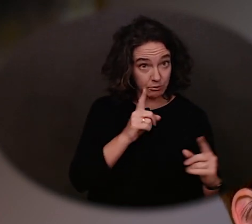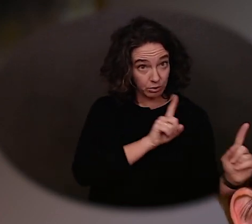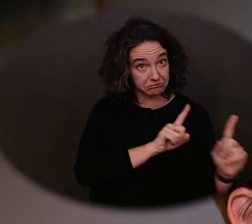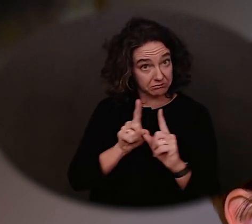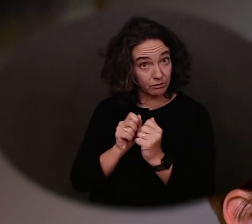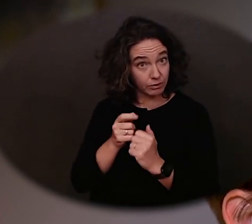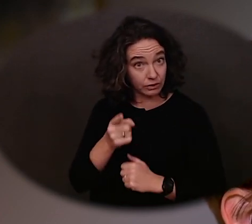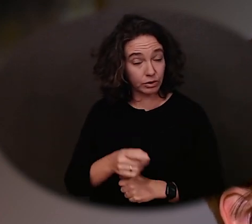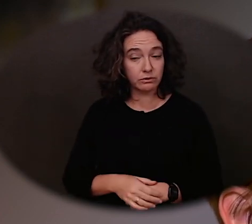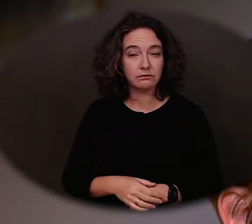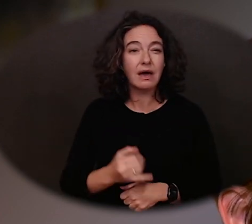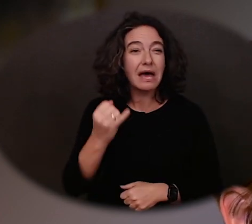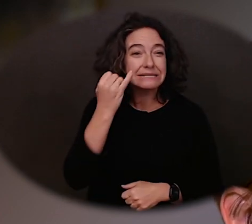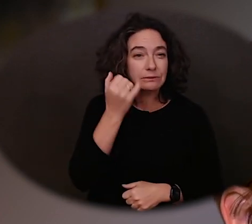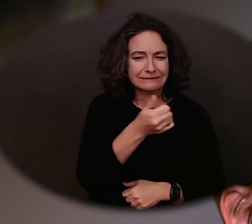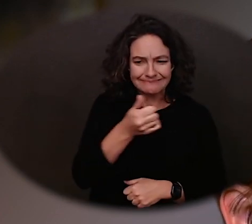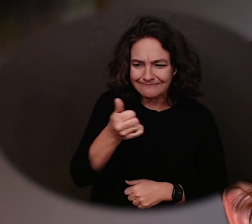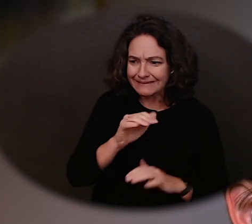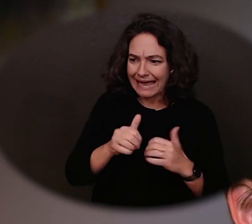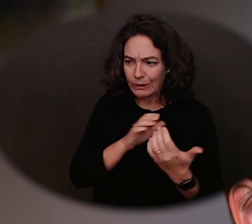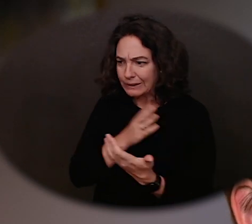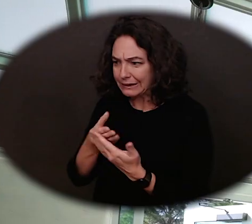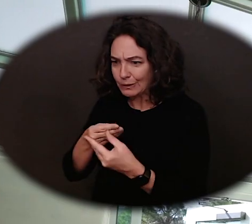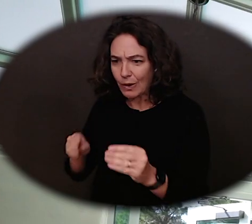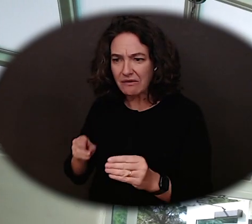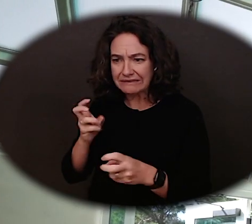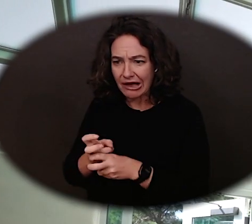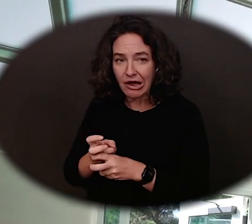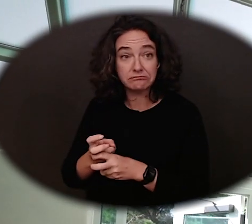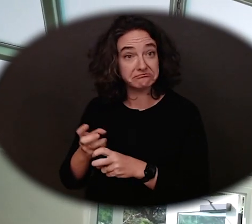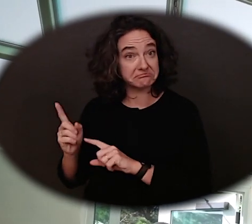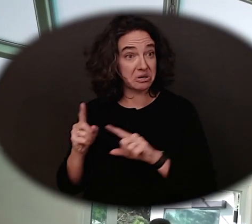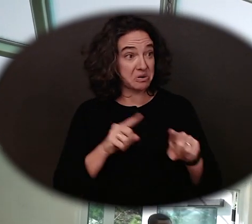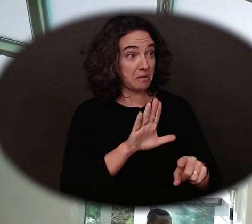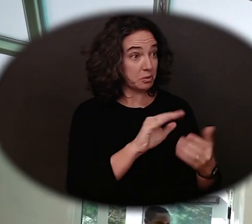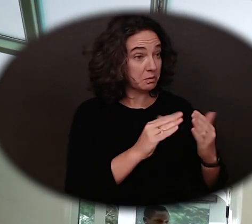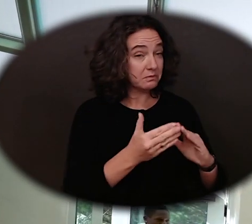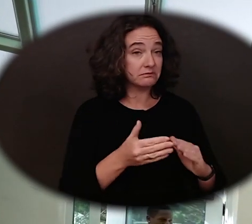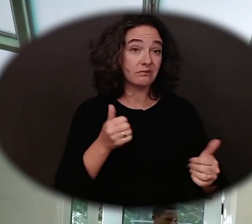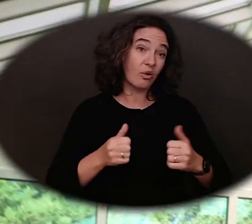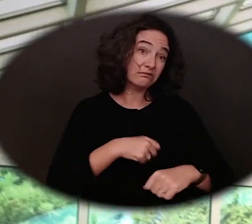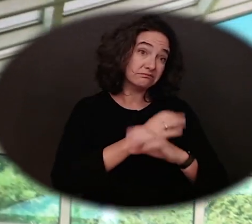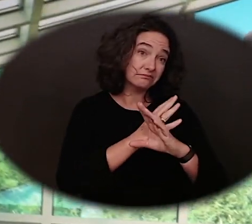they can meet you in your community or virtually. During your first appointment with your DVR partner,